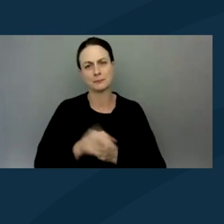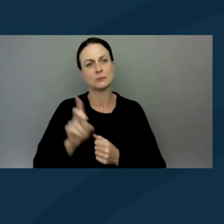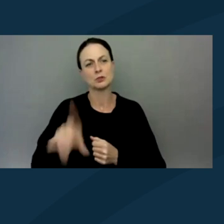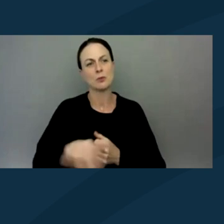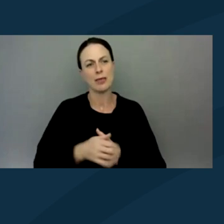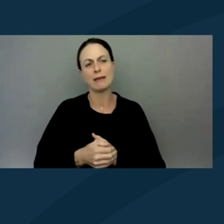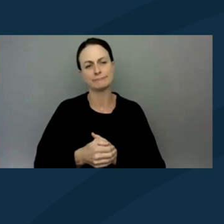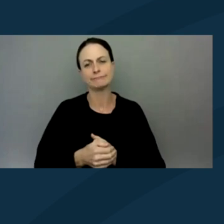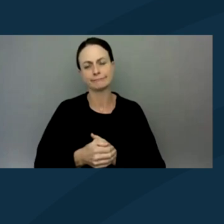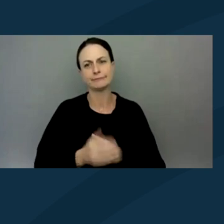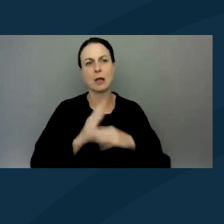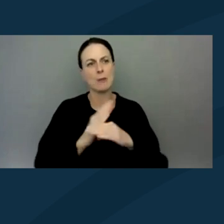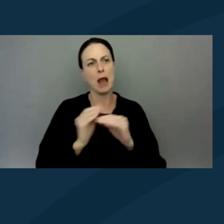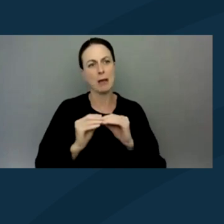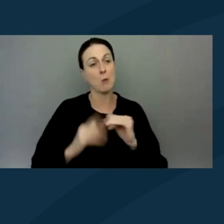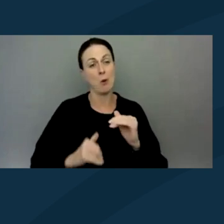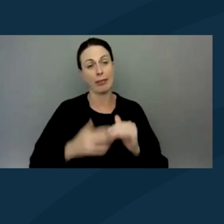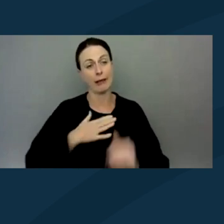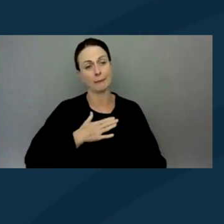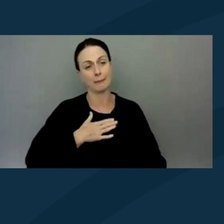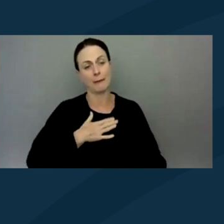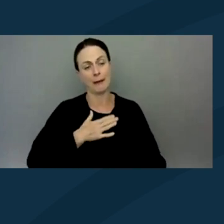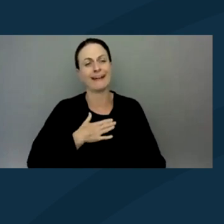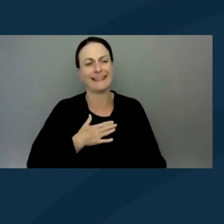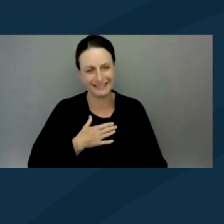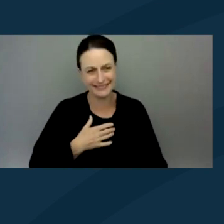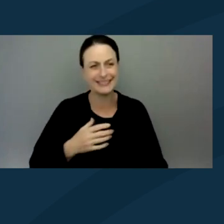I block more than my share of intersections in the day,